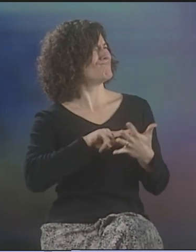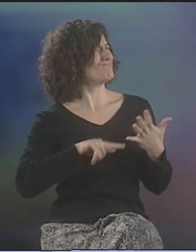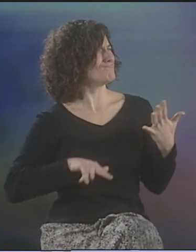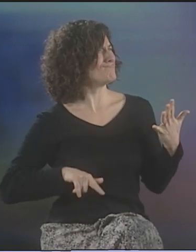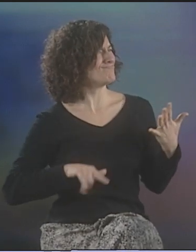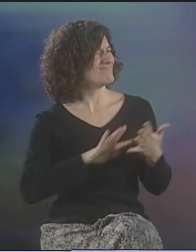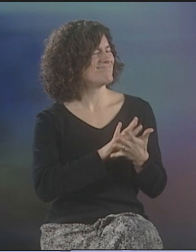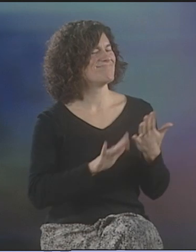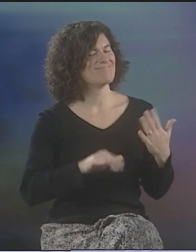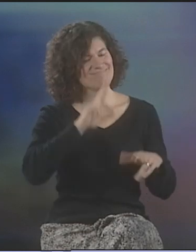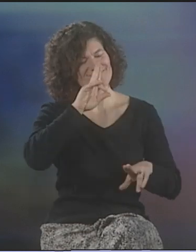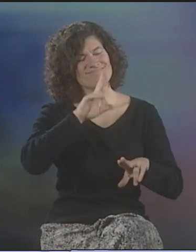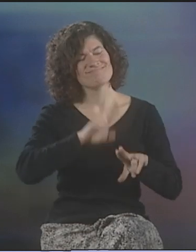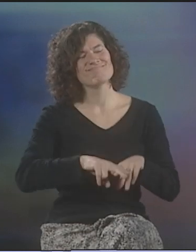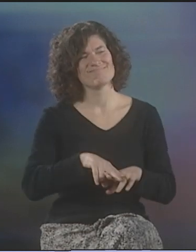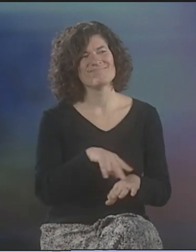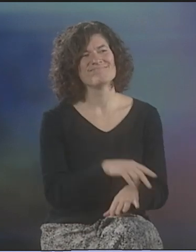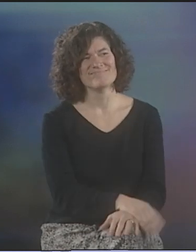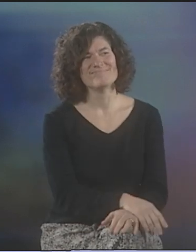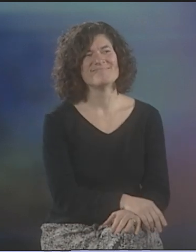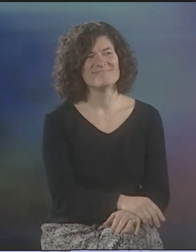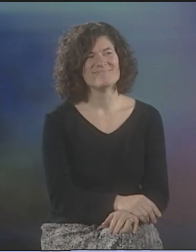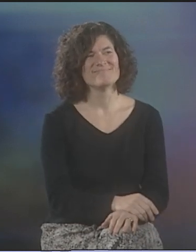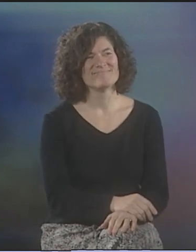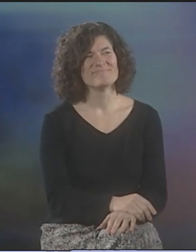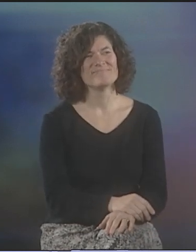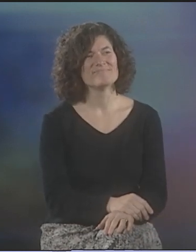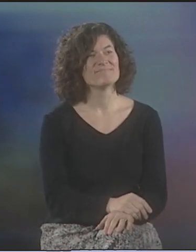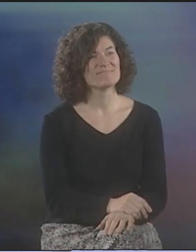SO, LOTS OF DIFFERENT COMBINATIONS WITHIN THAT GROUP. REALLY FUN.